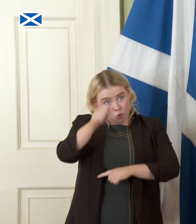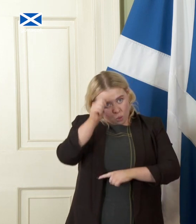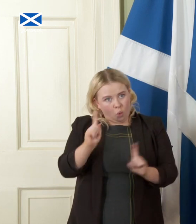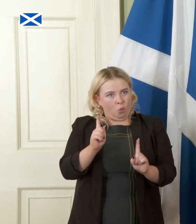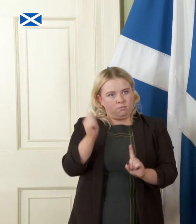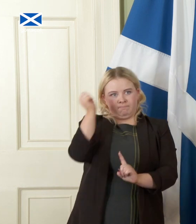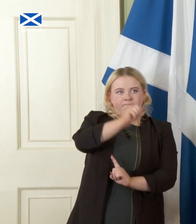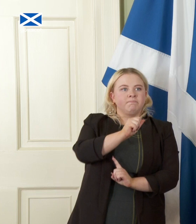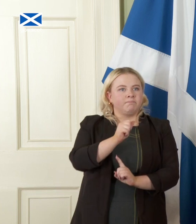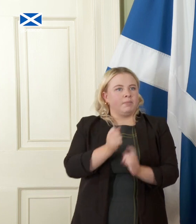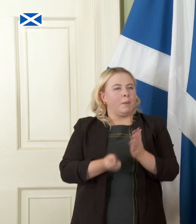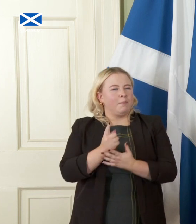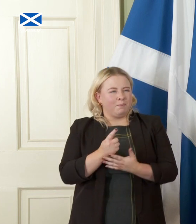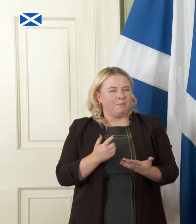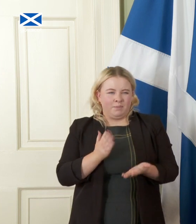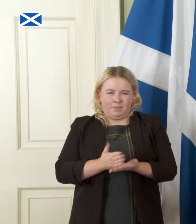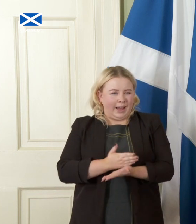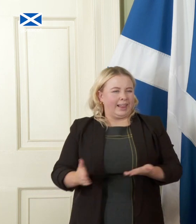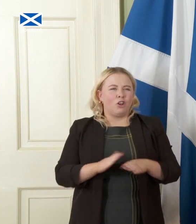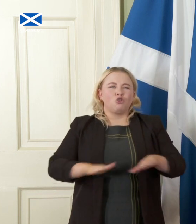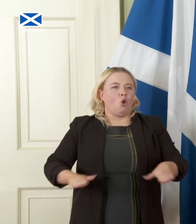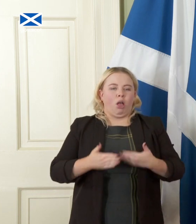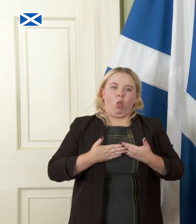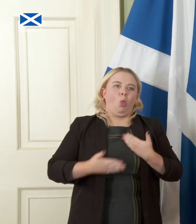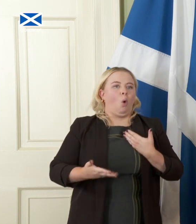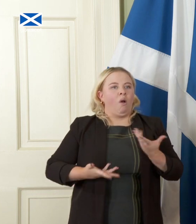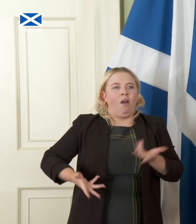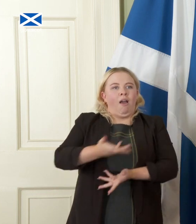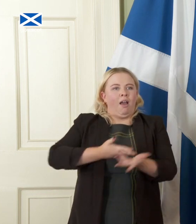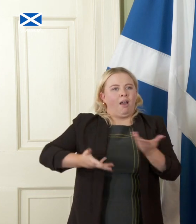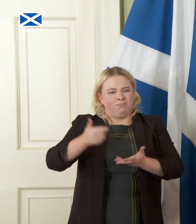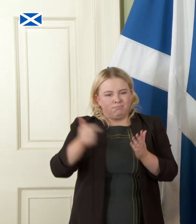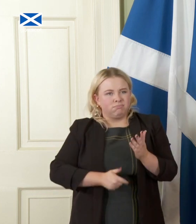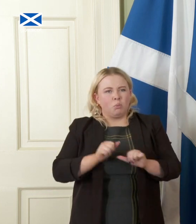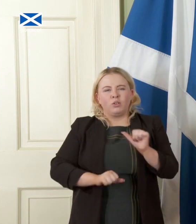very clear that that would not be a particularly lengthy process but these are issues that we will